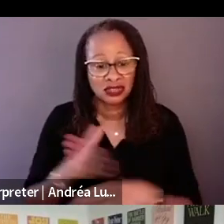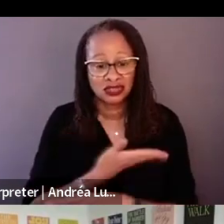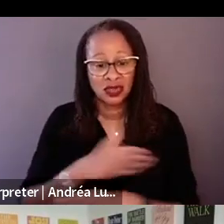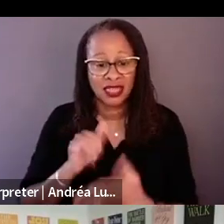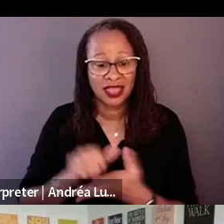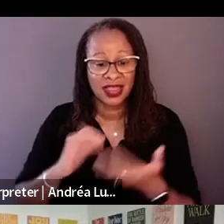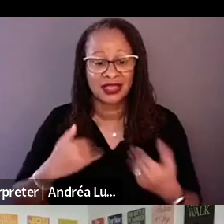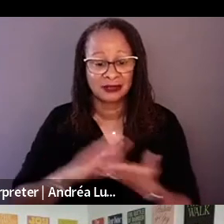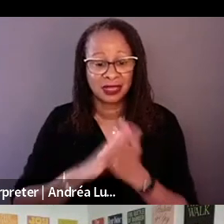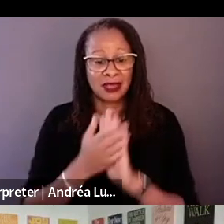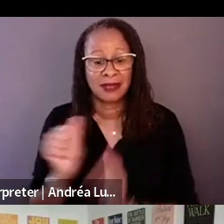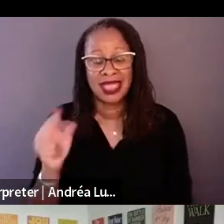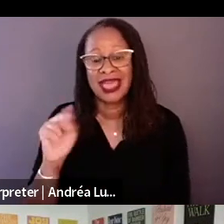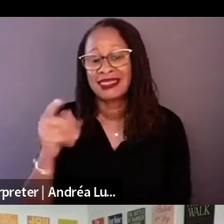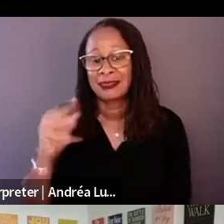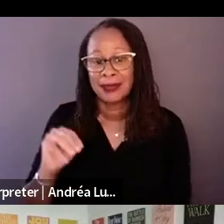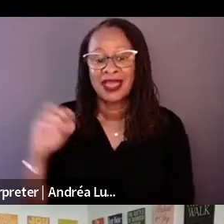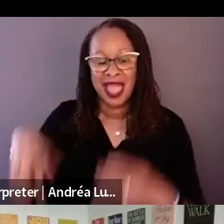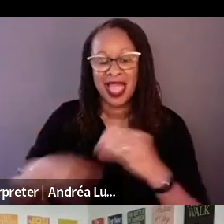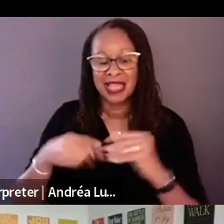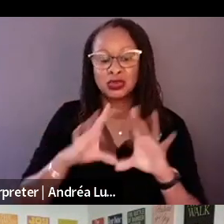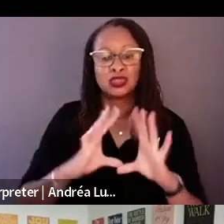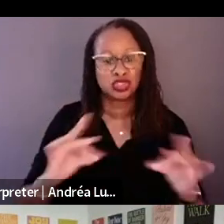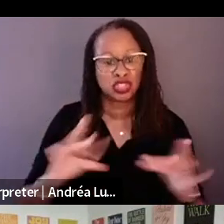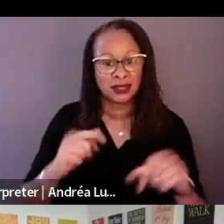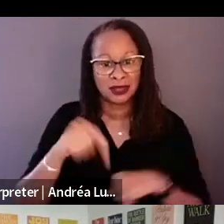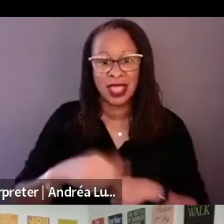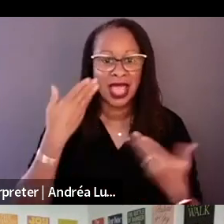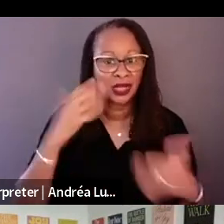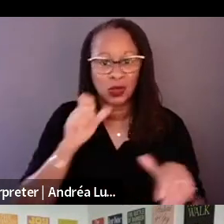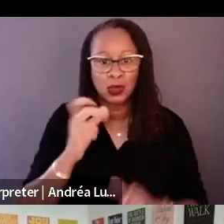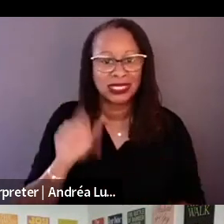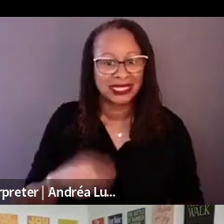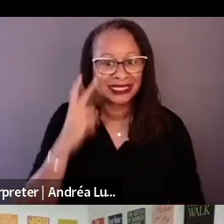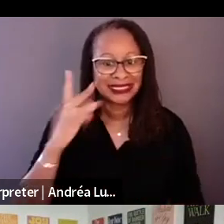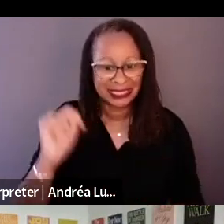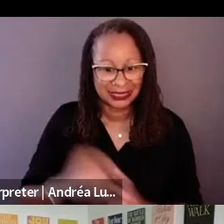I don't know who can see it, but I just hope that you will pay attention.